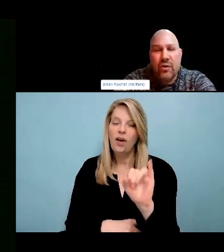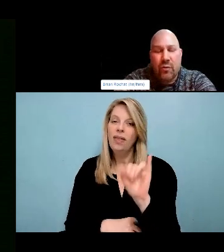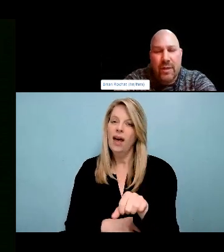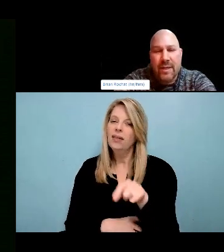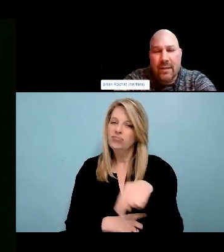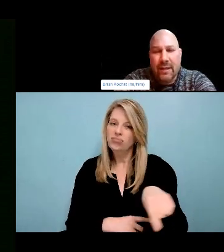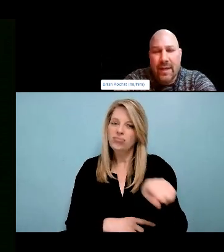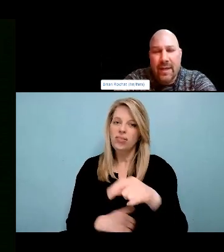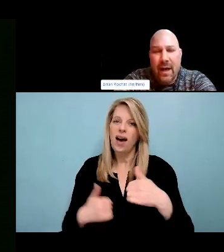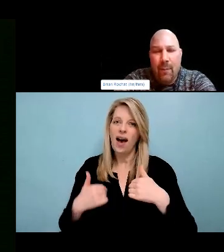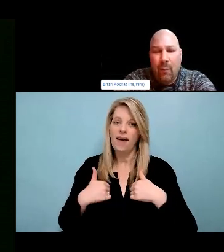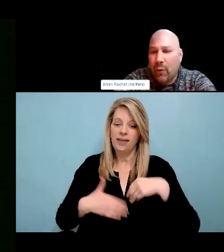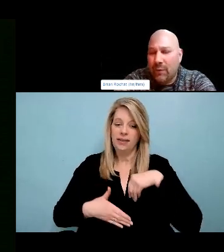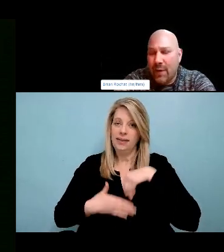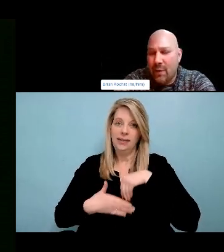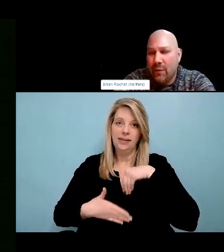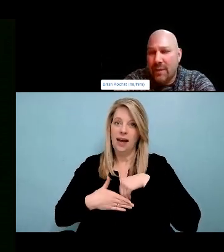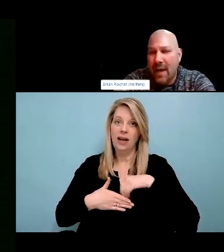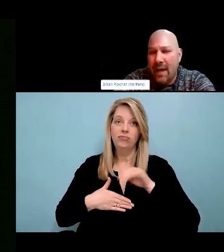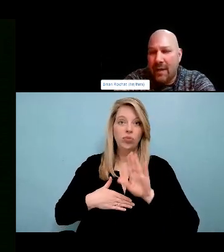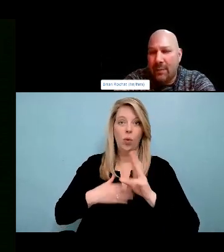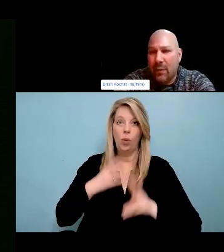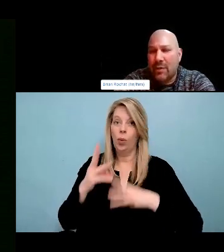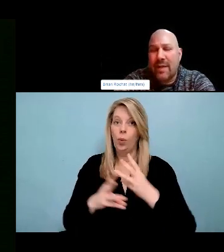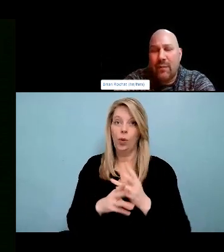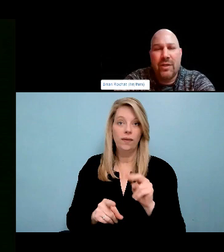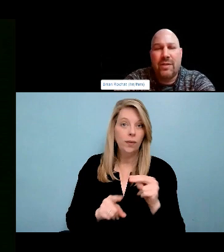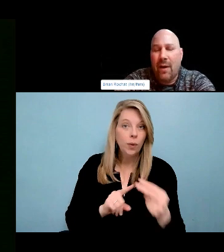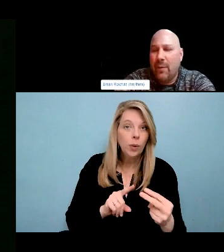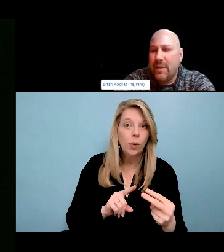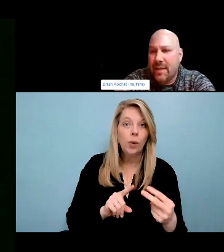exists in order Manitoba. So I just wanted to take a moment to acknowledge